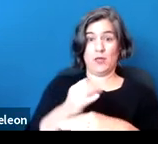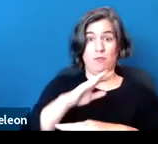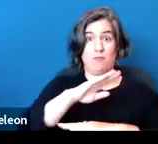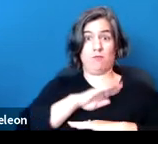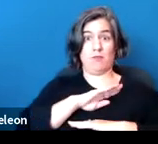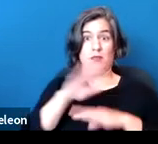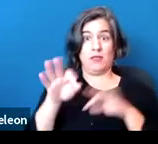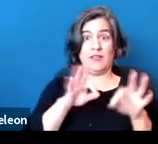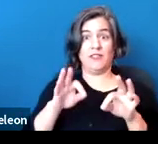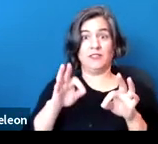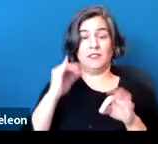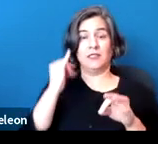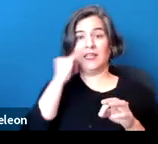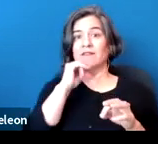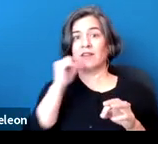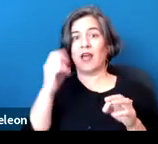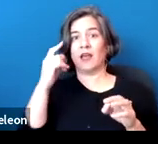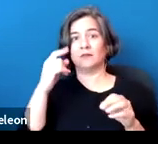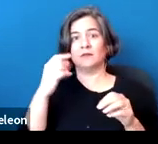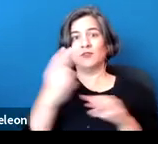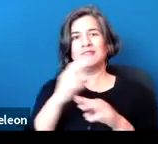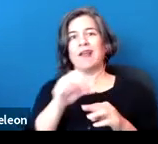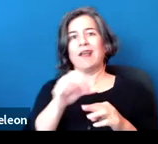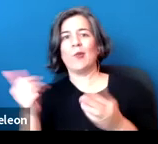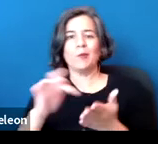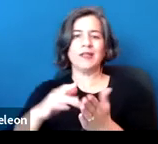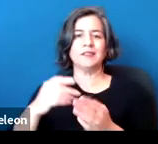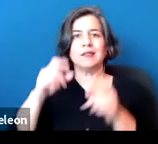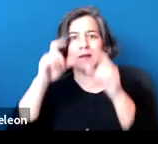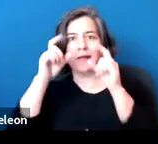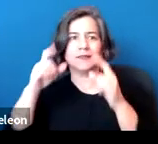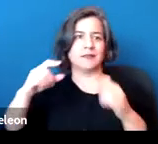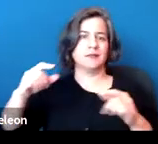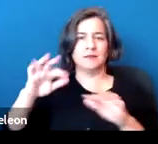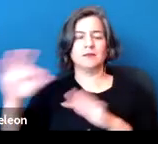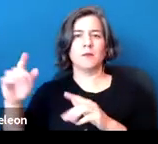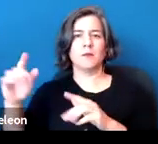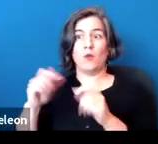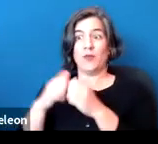And if it does meet the definition without the mitigating measure, it doesn't actually matter